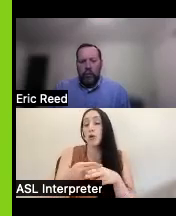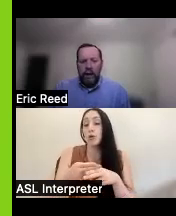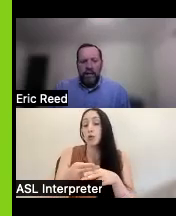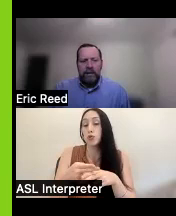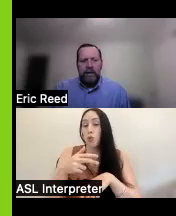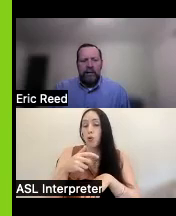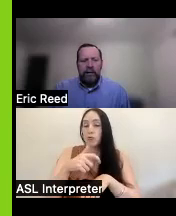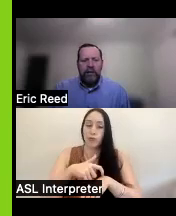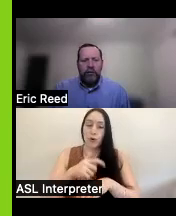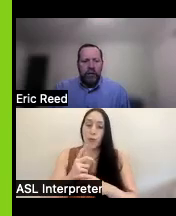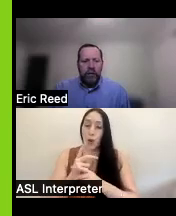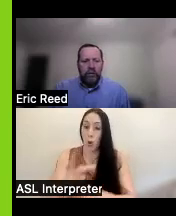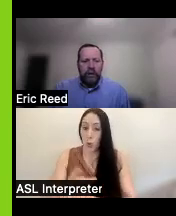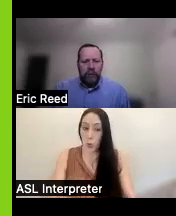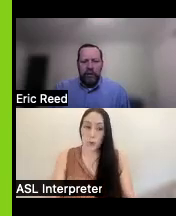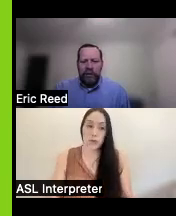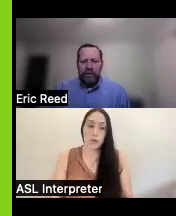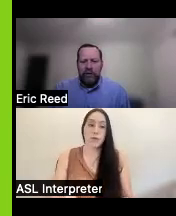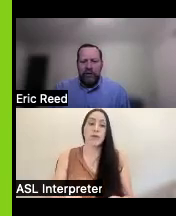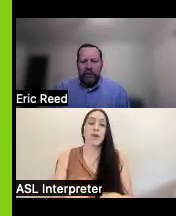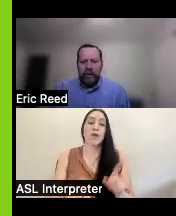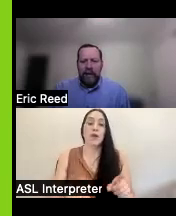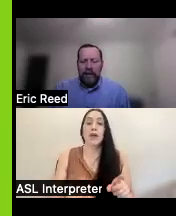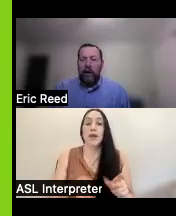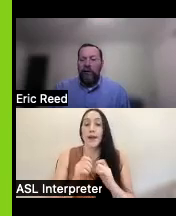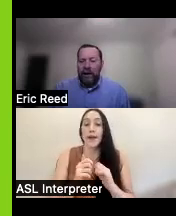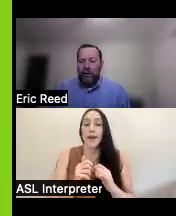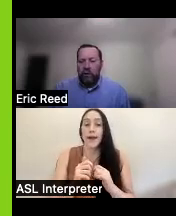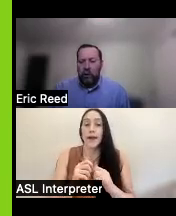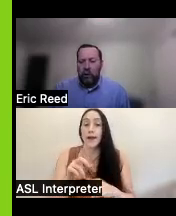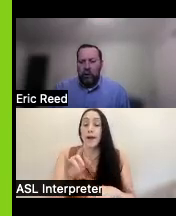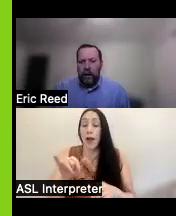things device reuse and reutilization and then our financial Loan program